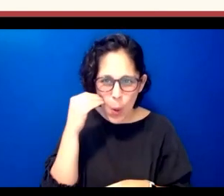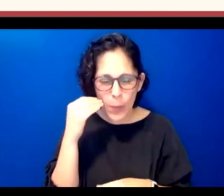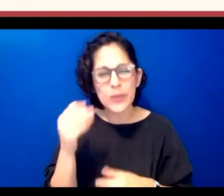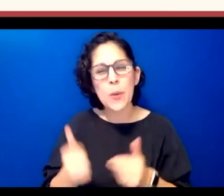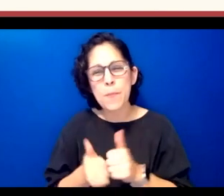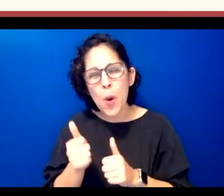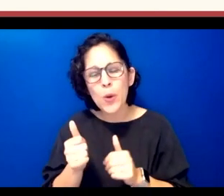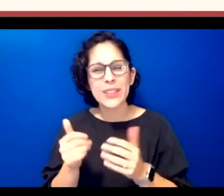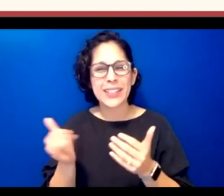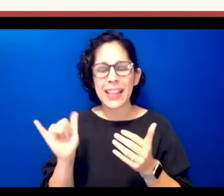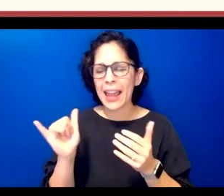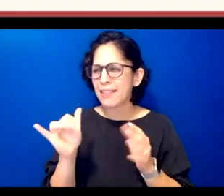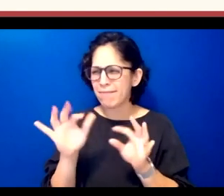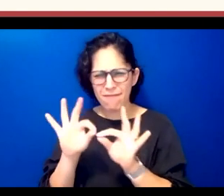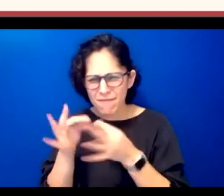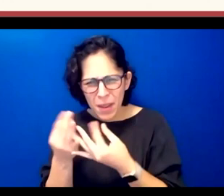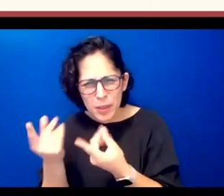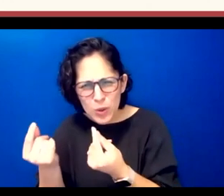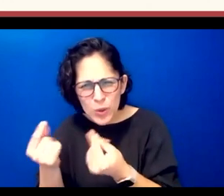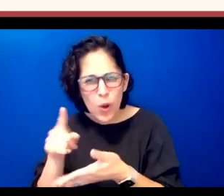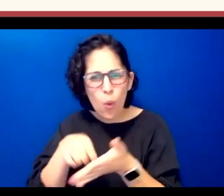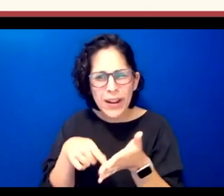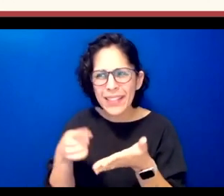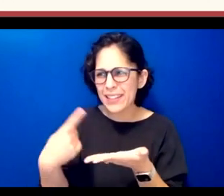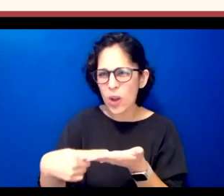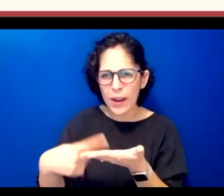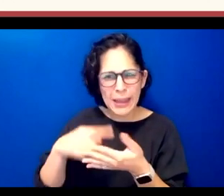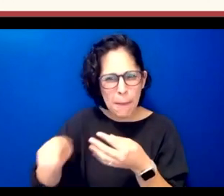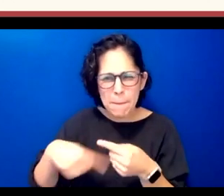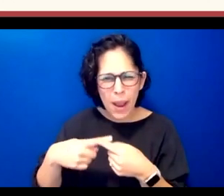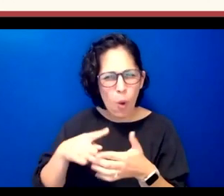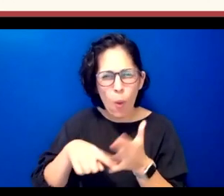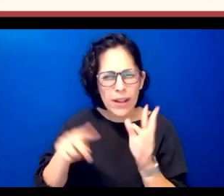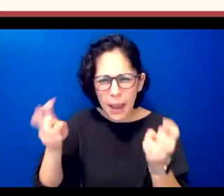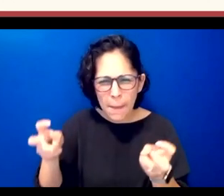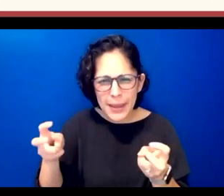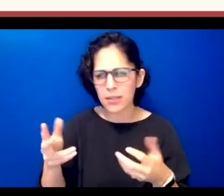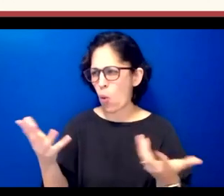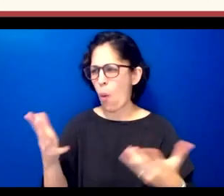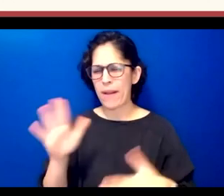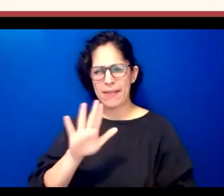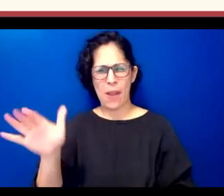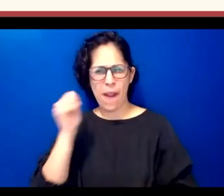talking about what are they uh their day-to-day lives you know just hanging out in the home